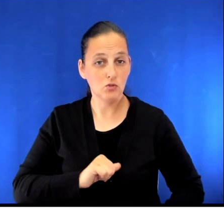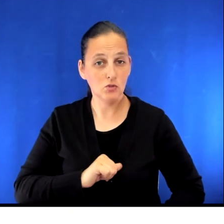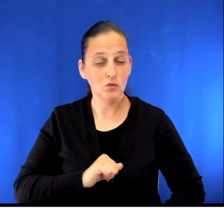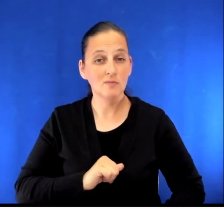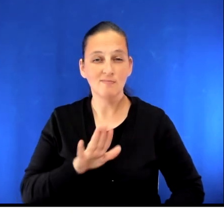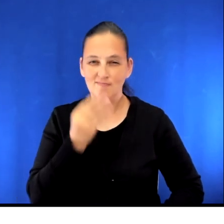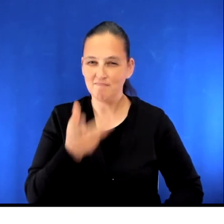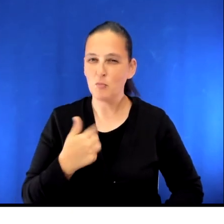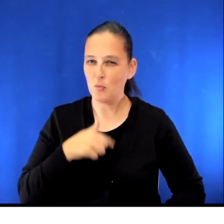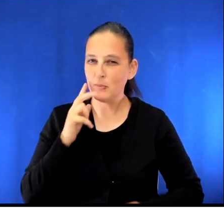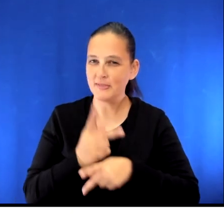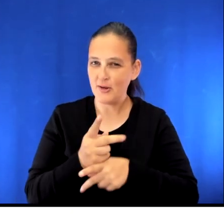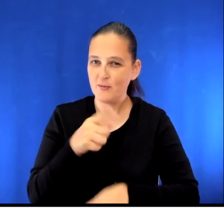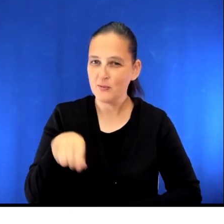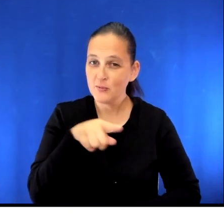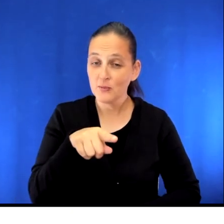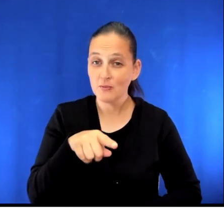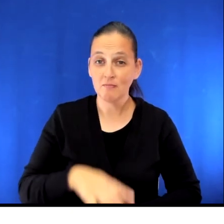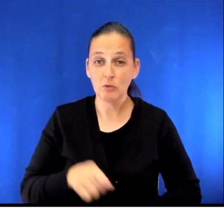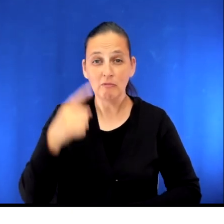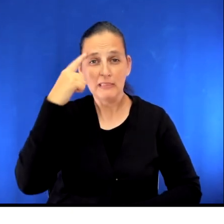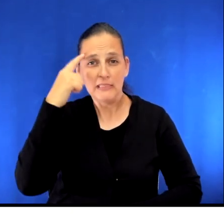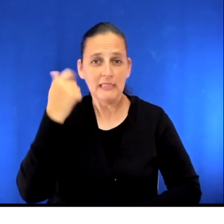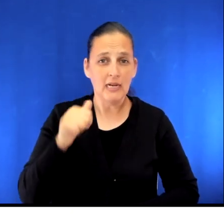Rest assured, we will take good care of you and if you have any questions,